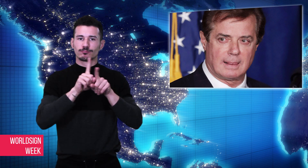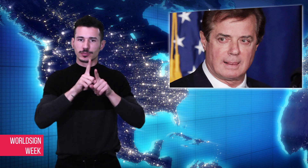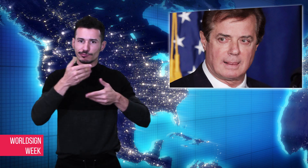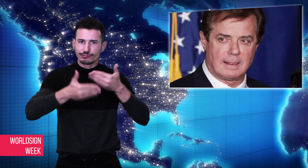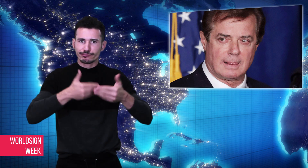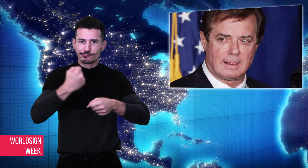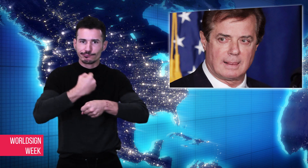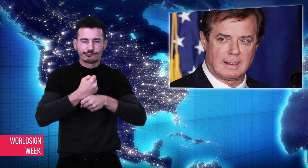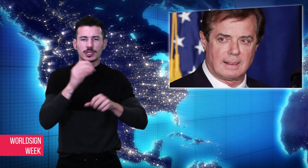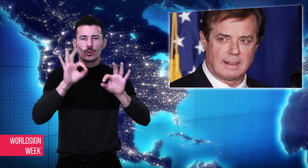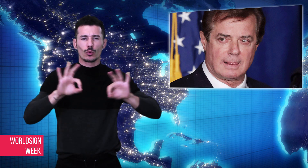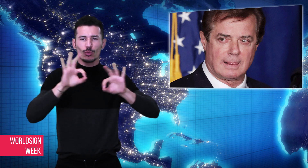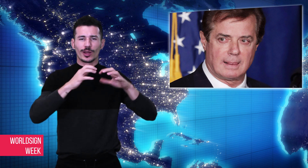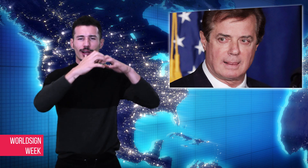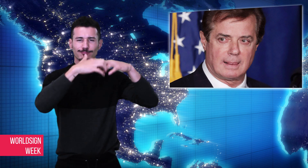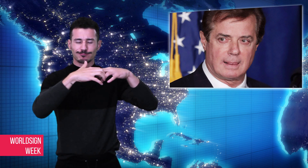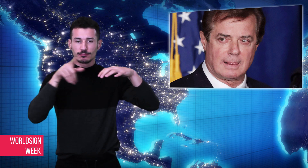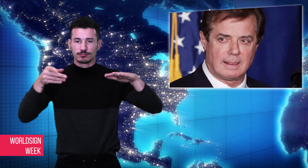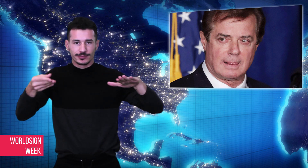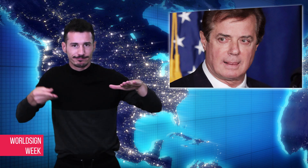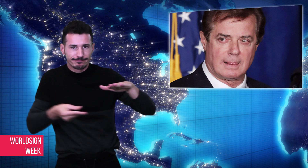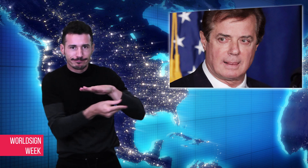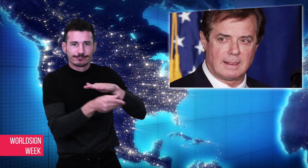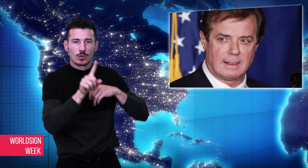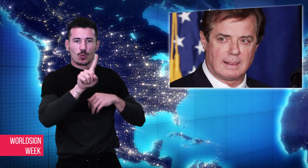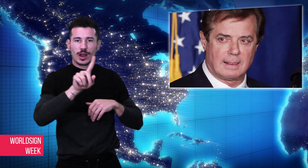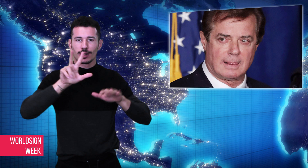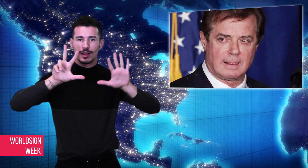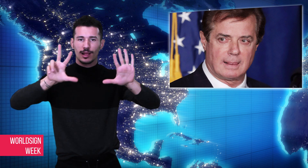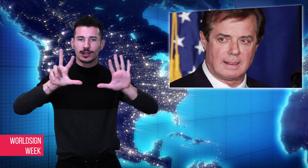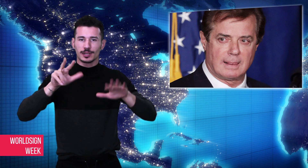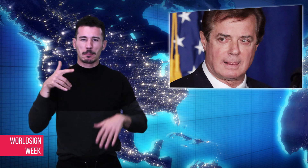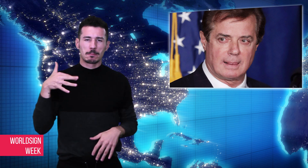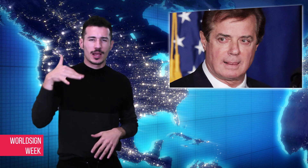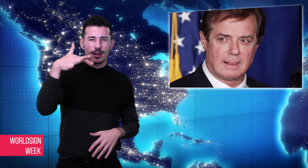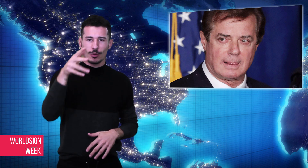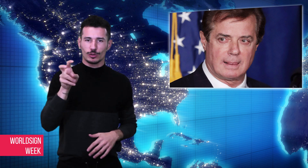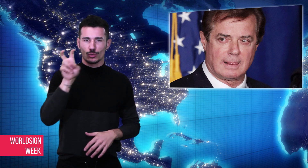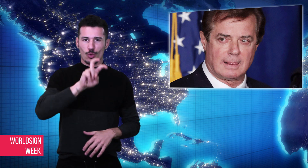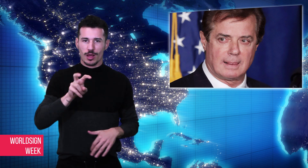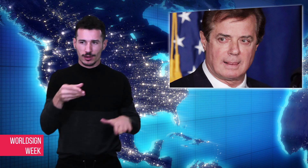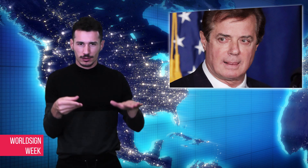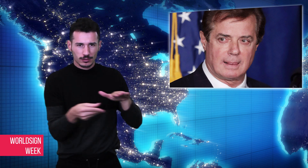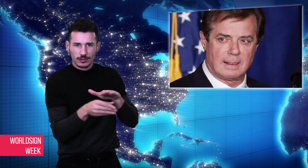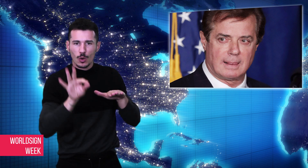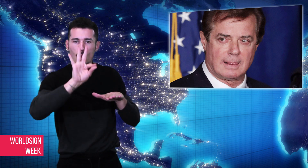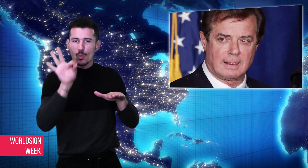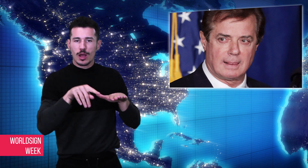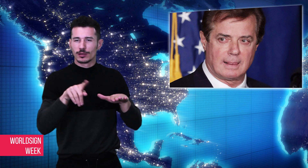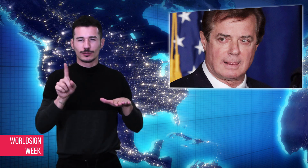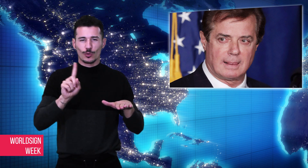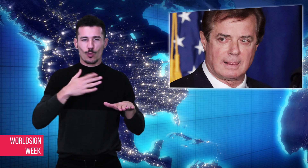development is significant because Manafort received payments from